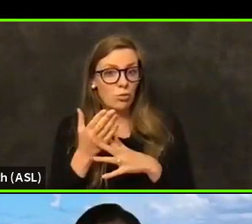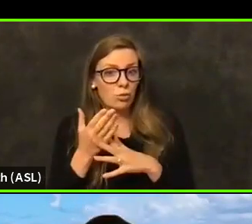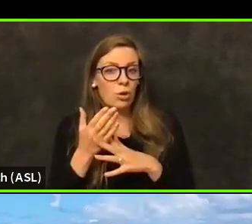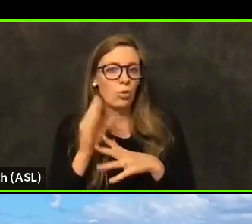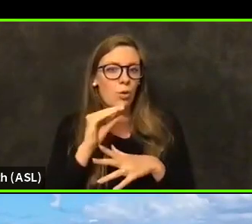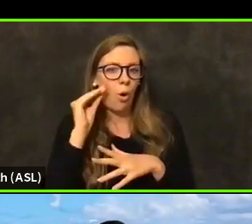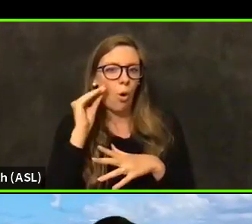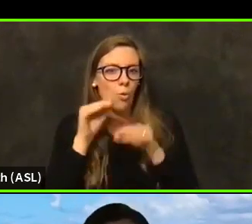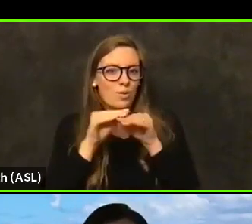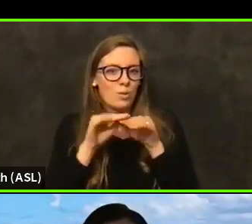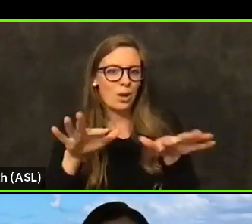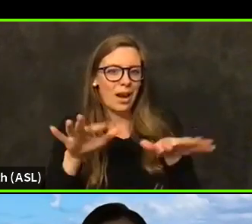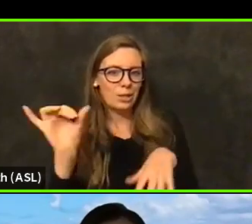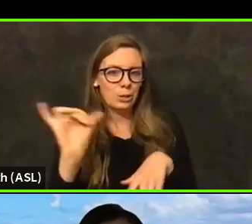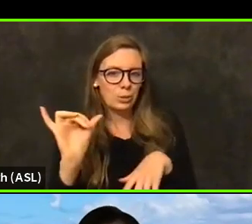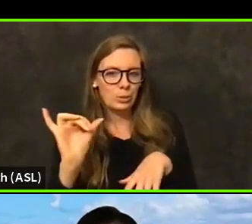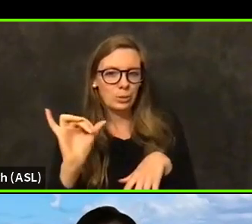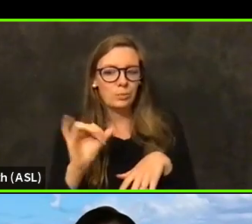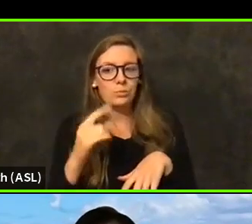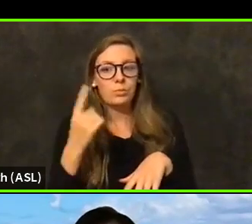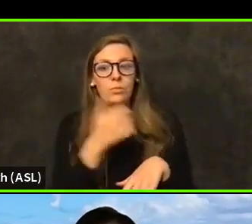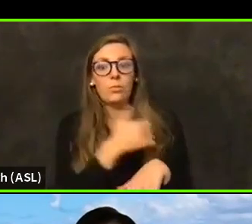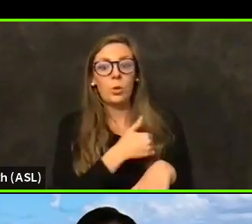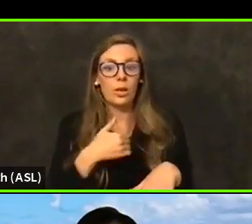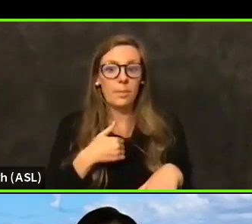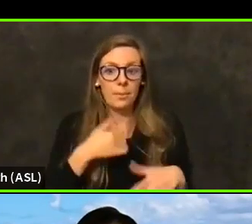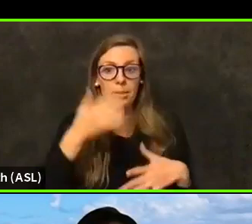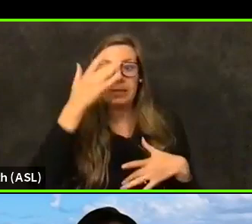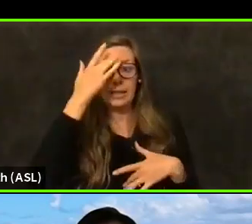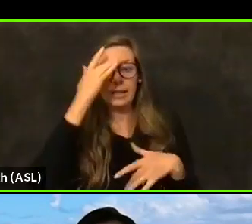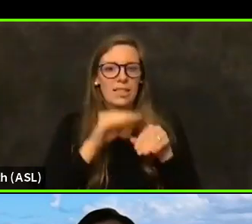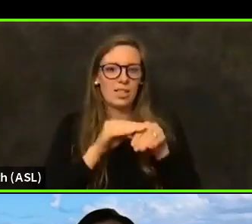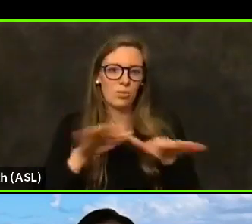which once a member of the household brings the infection in.